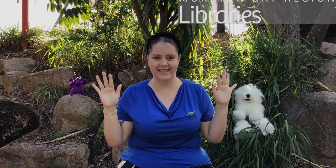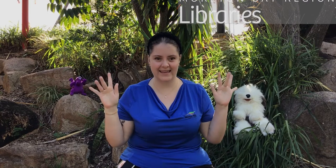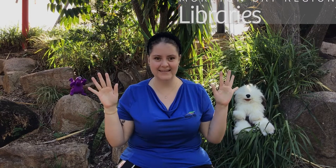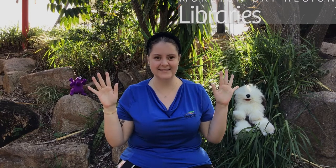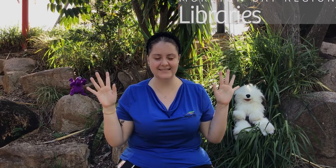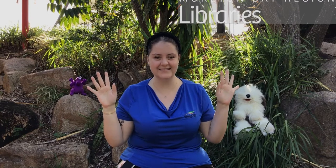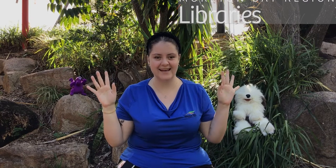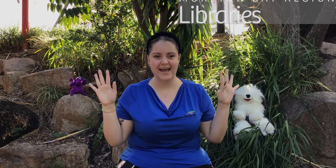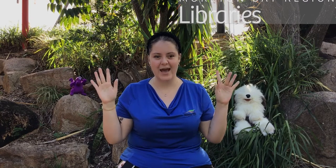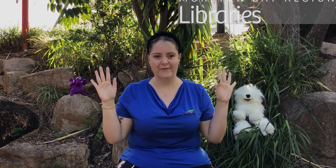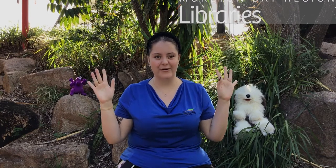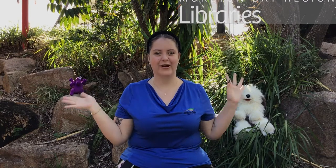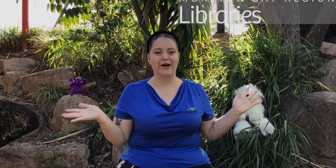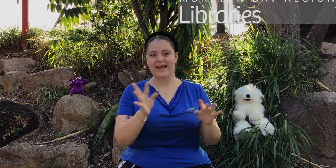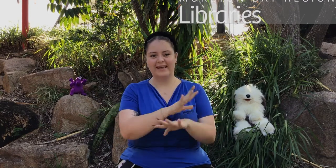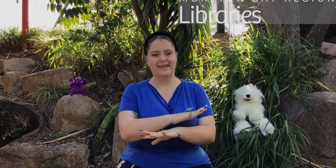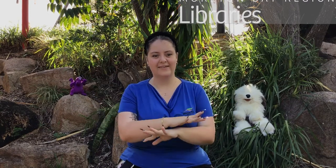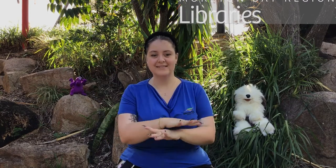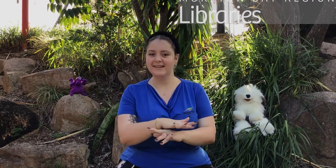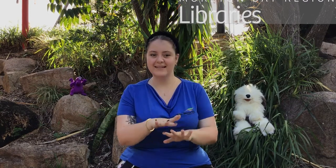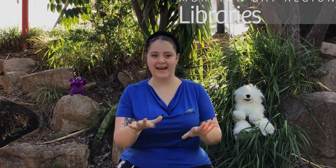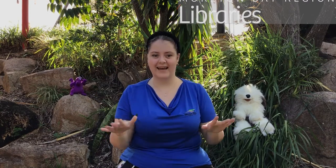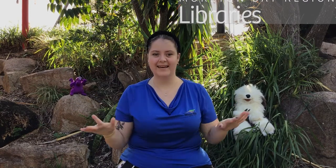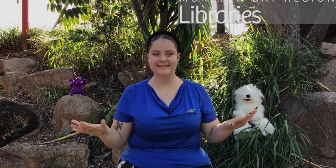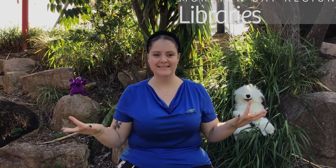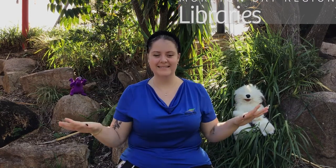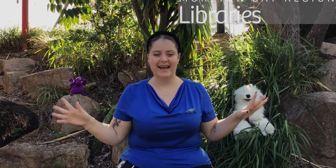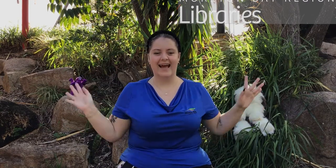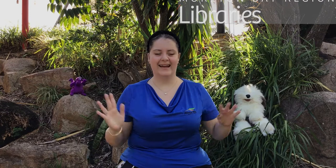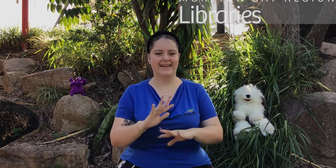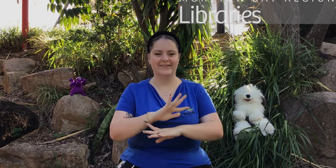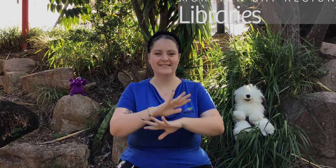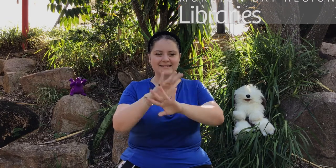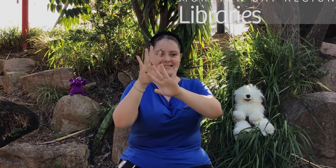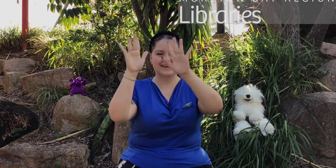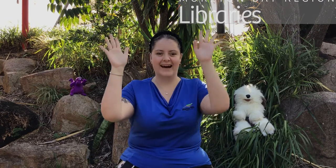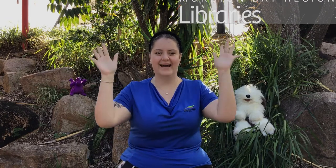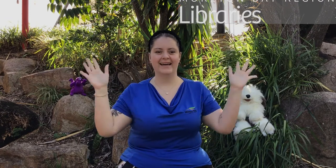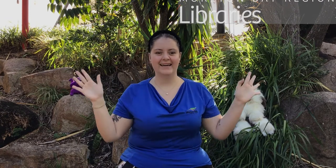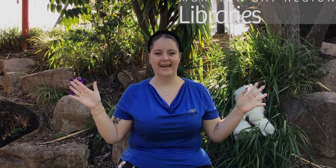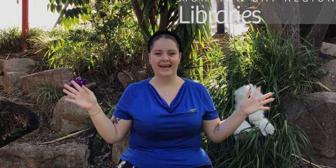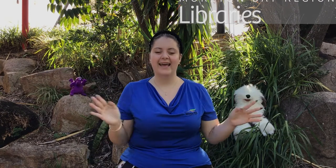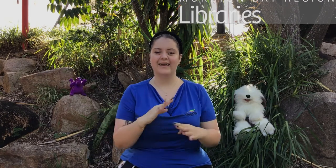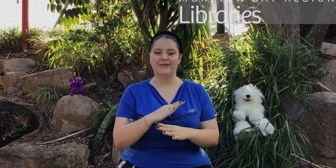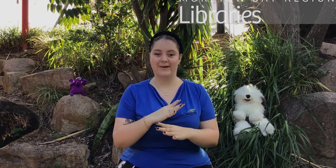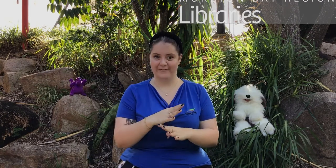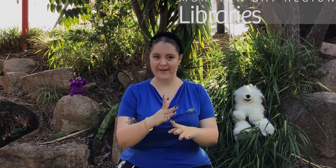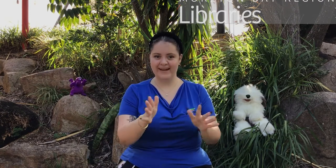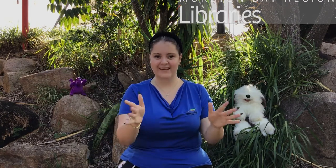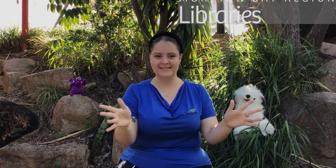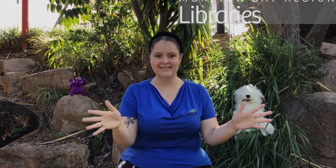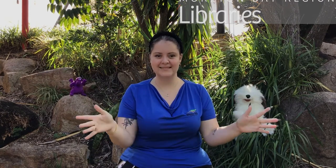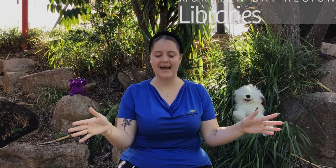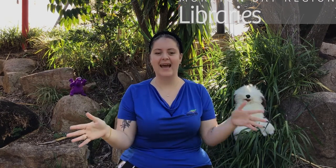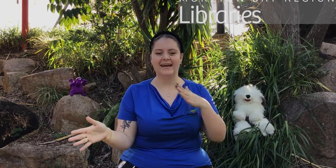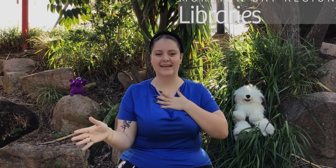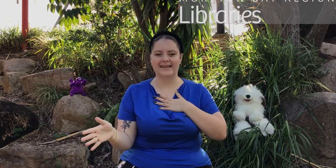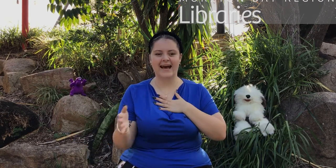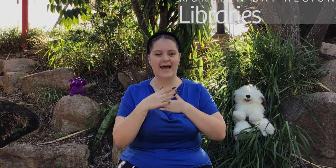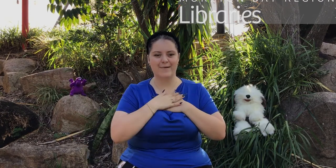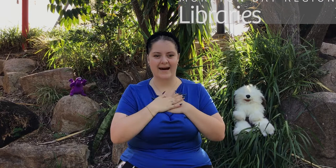this, and we'll go: Here is the land, and here is the sky, here are my friends, and here am I.